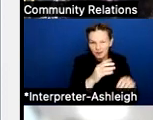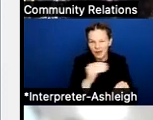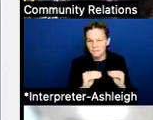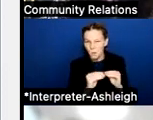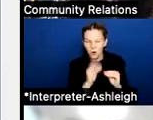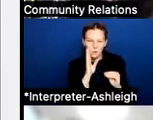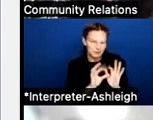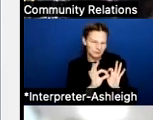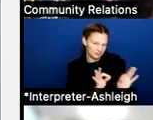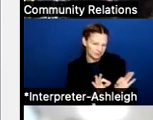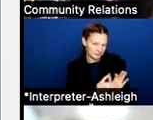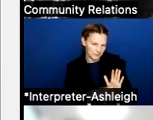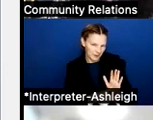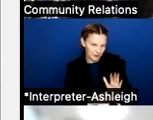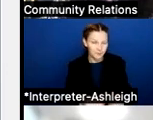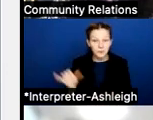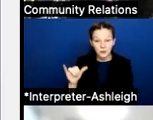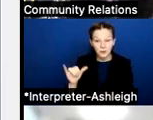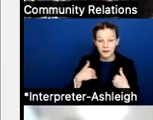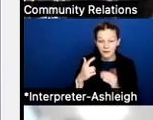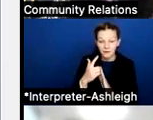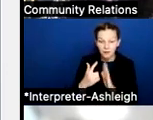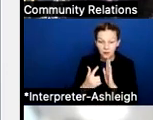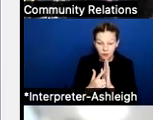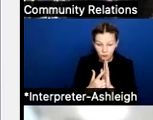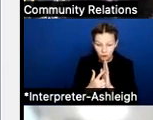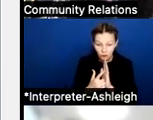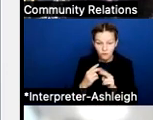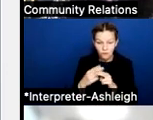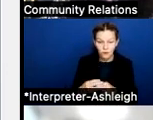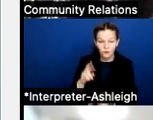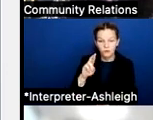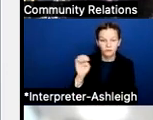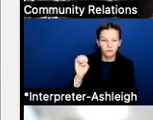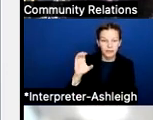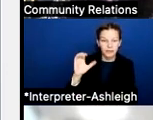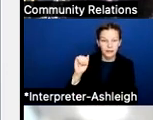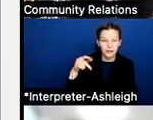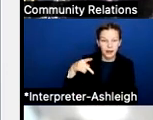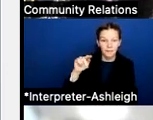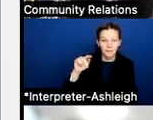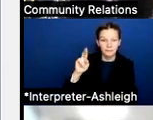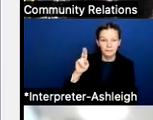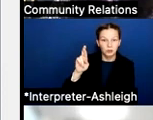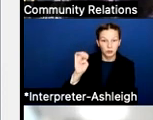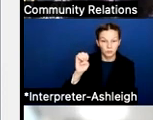And also there's a low cost recapture. And I will also explain a little bit about that. The basic allotment,